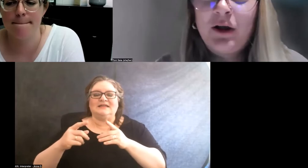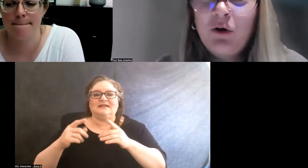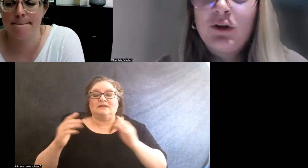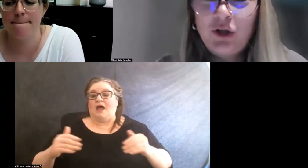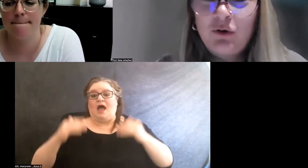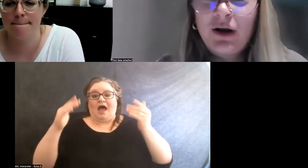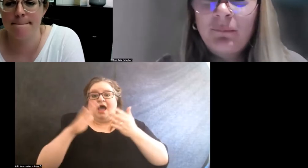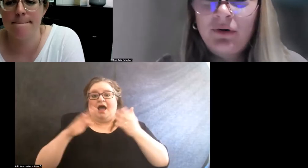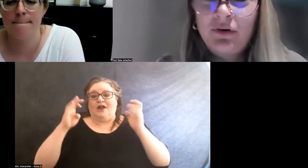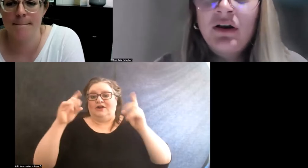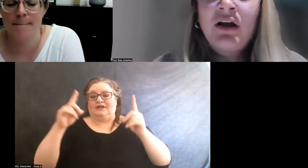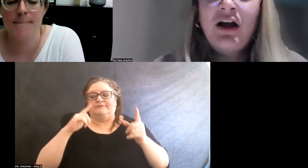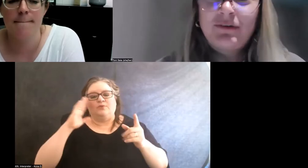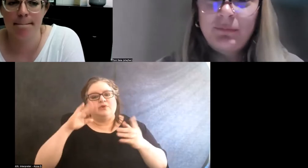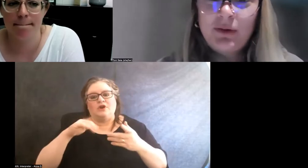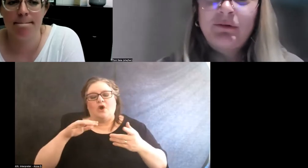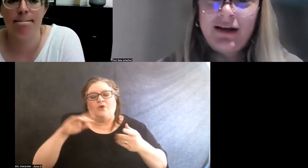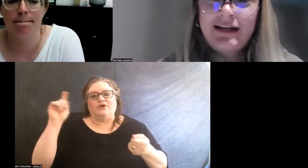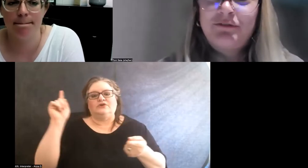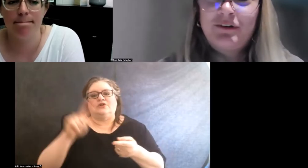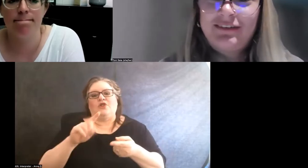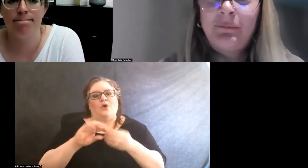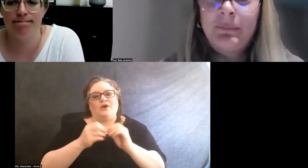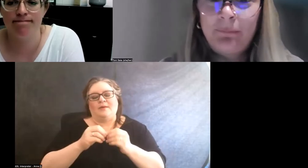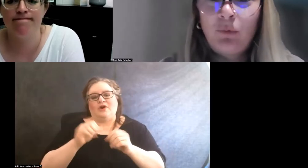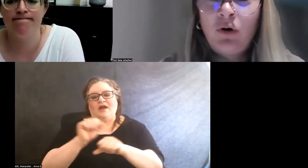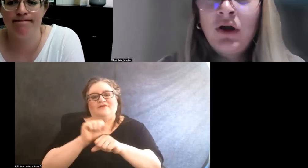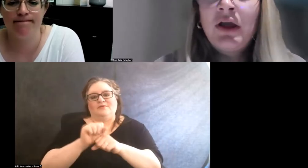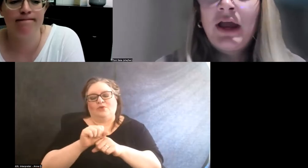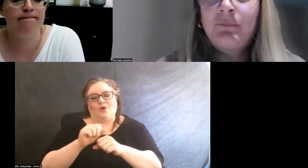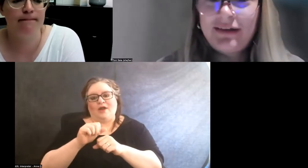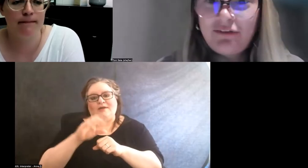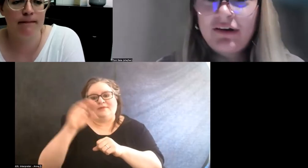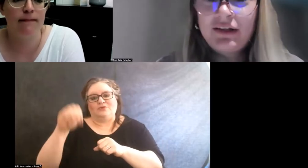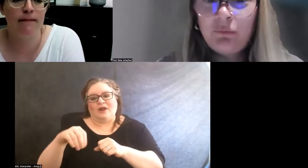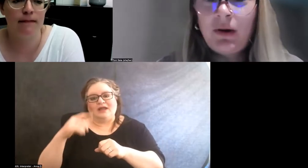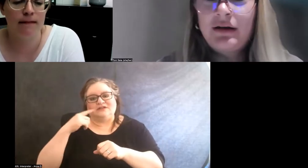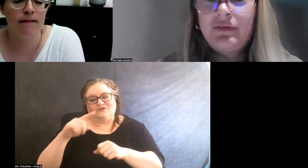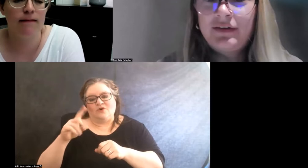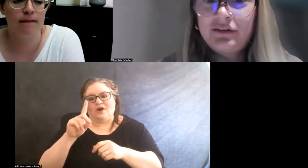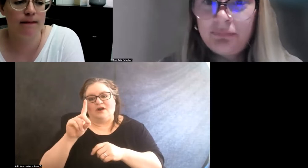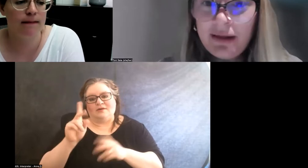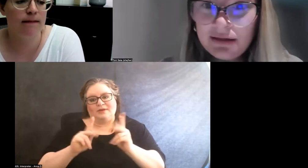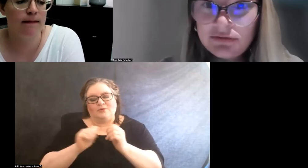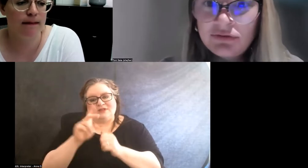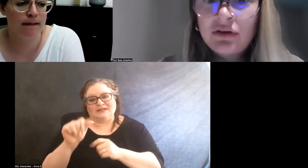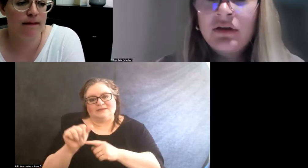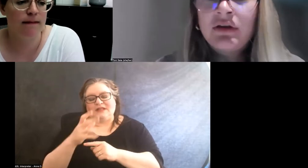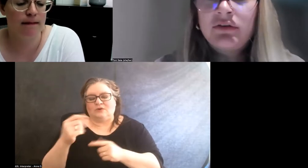we know the low number of employment rates for disabled people, and we definitely wanted the space